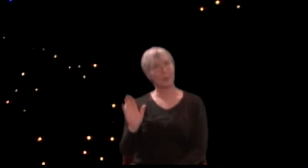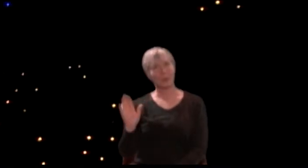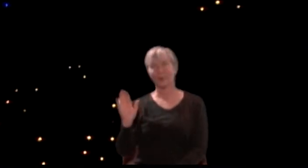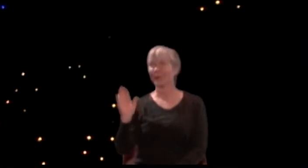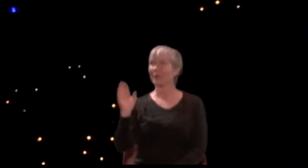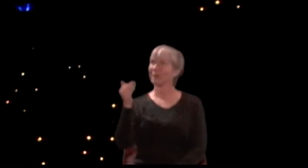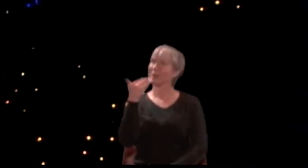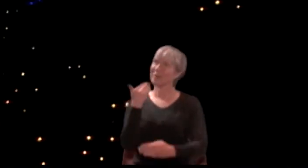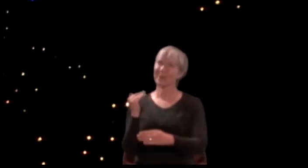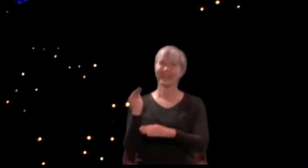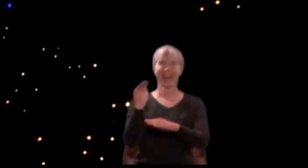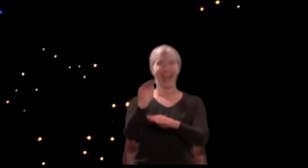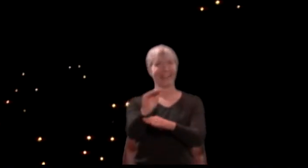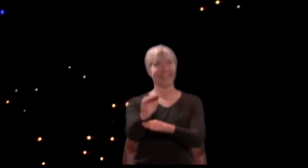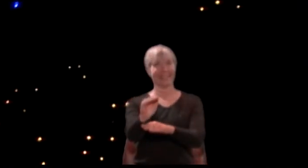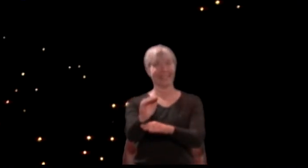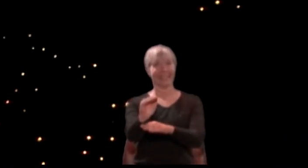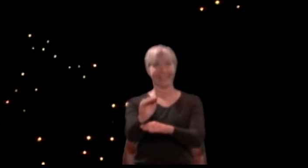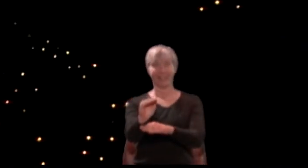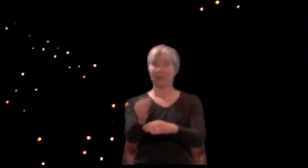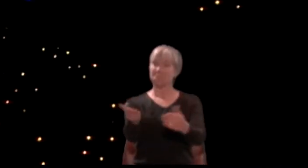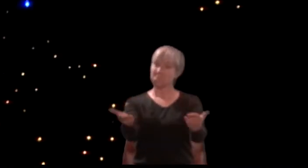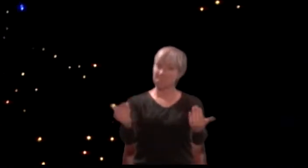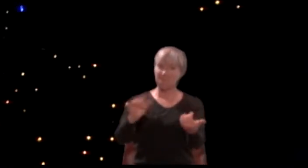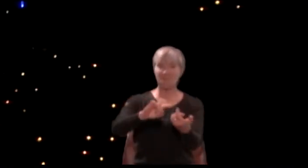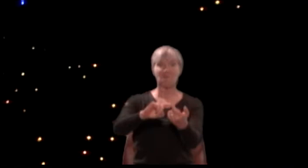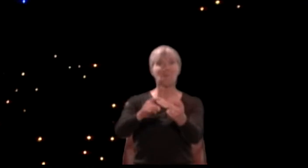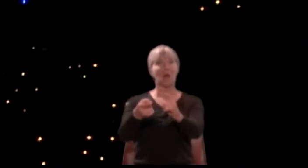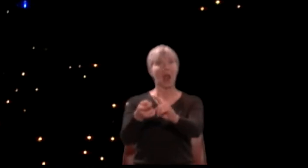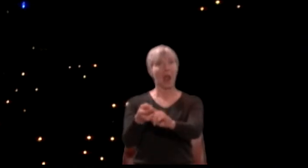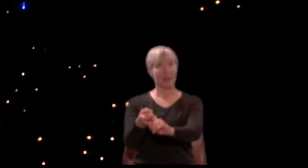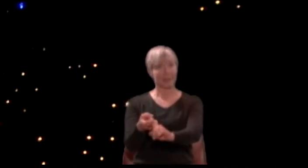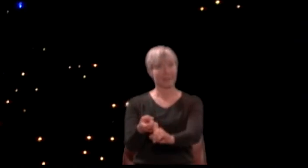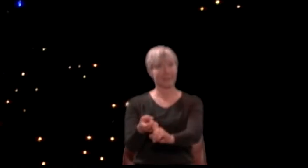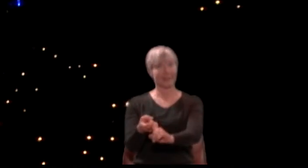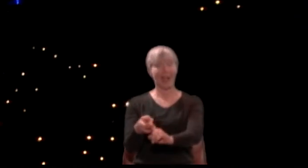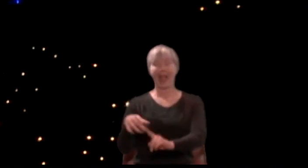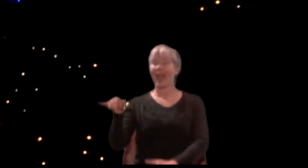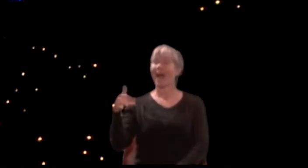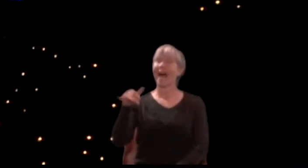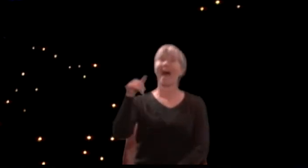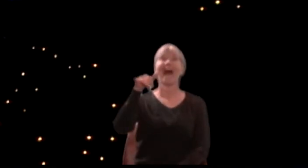Give me your hands if we be friends, and Robin shall restore amends.